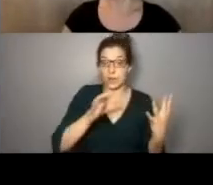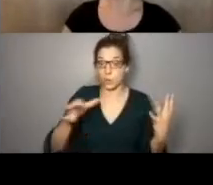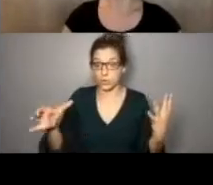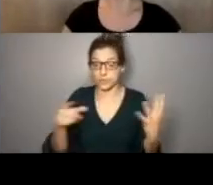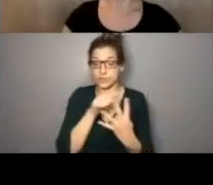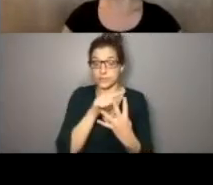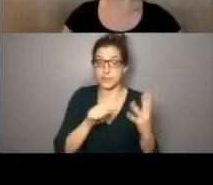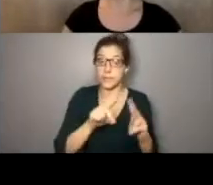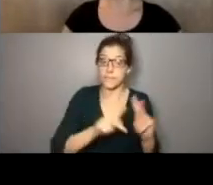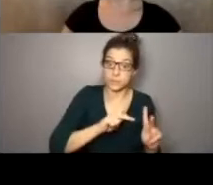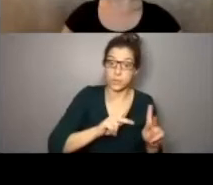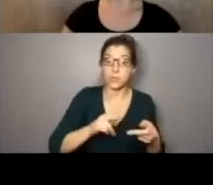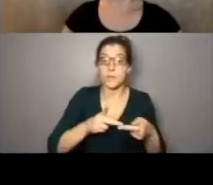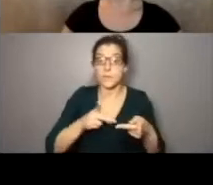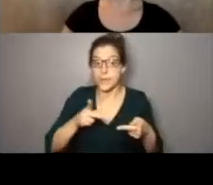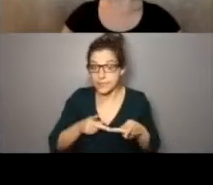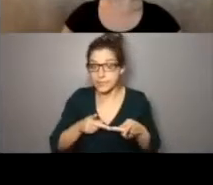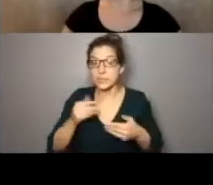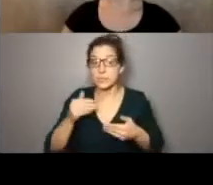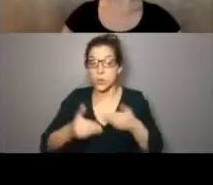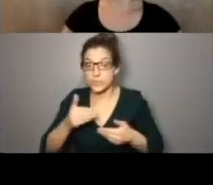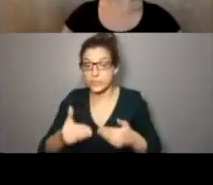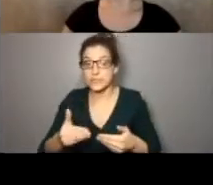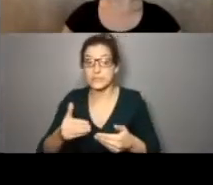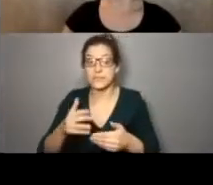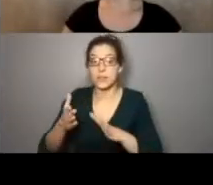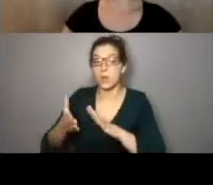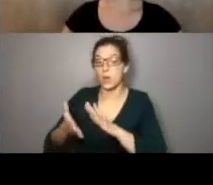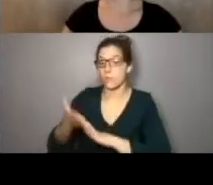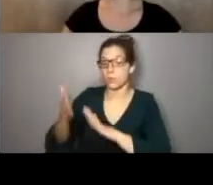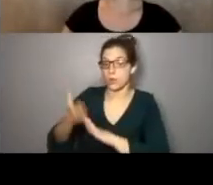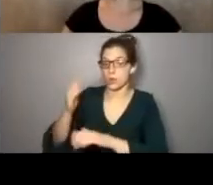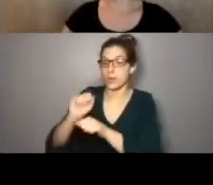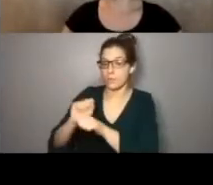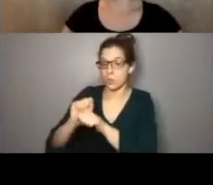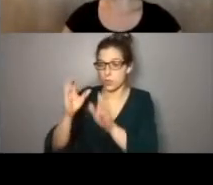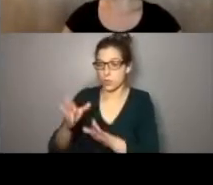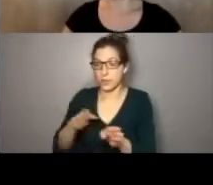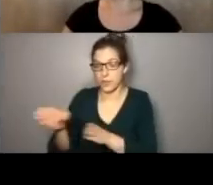ys: People, places, processes, and operator/